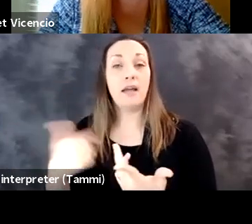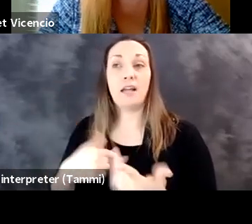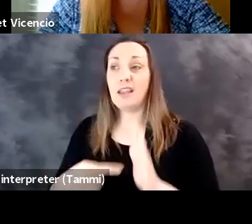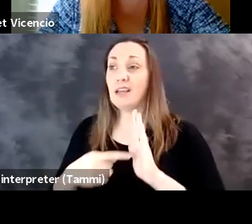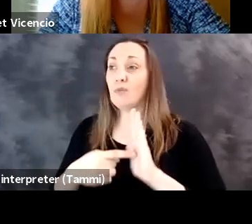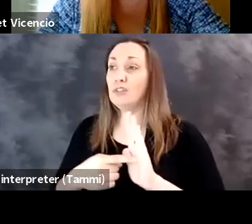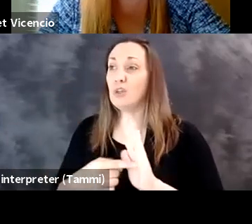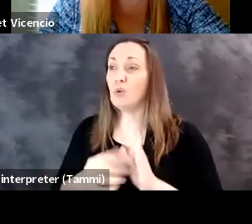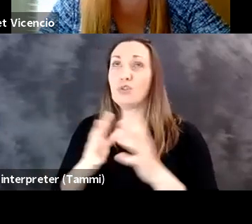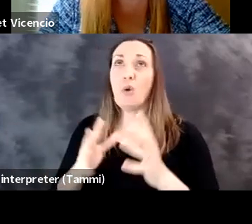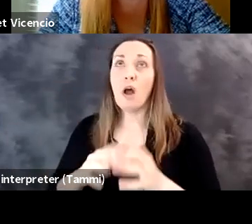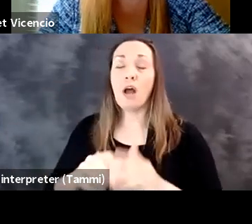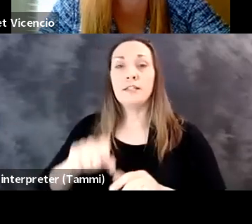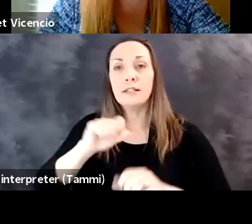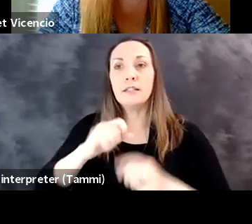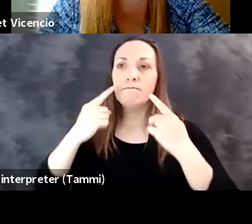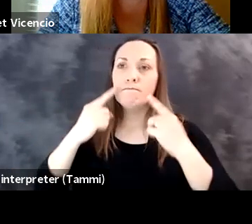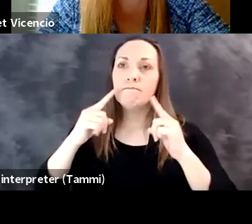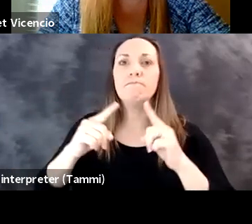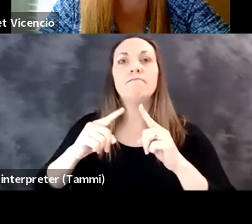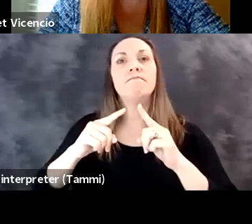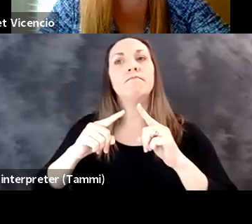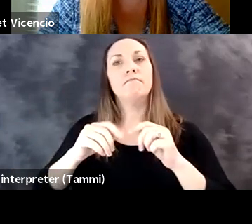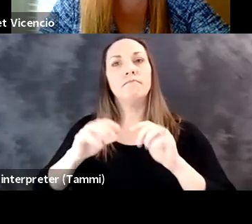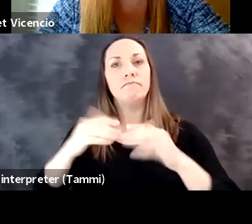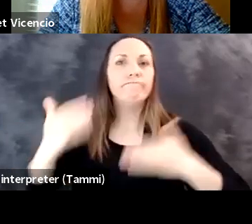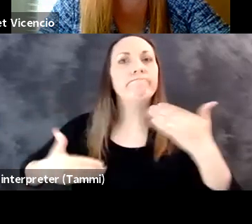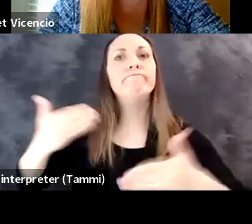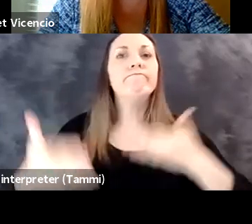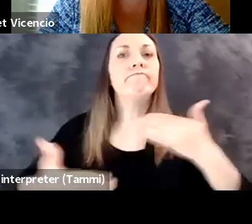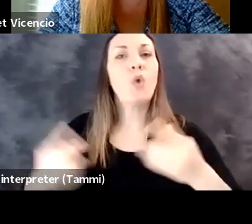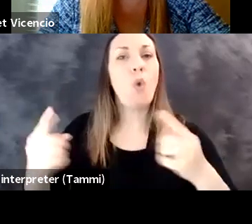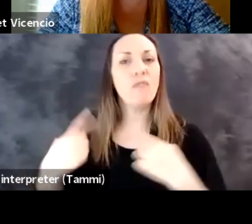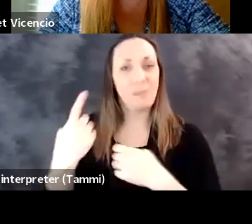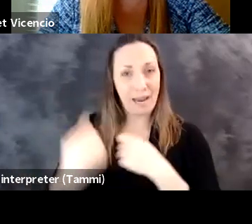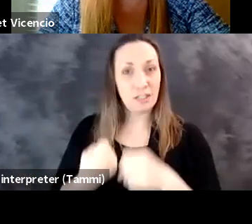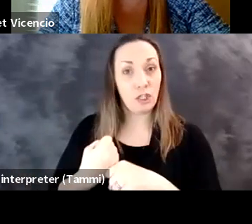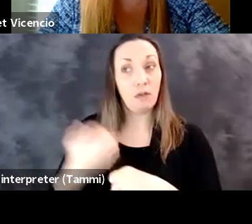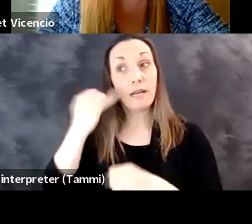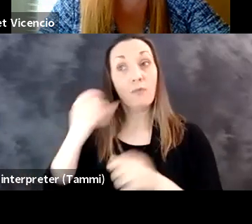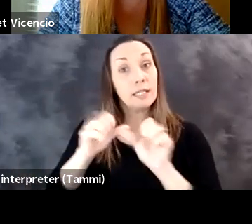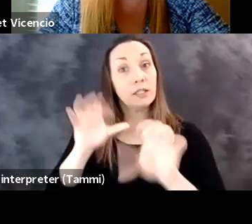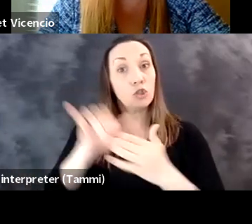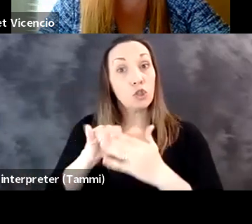And I think we've shown so much resilience and agility over the past year.